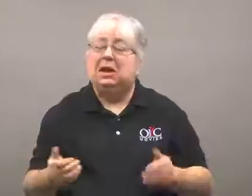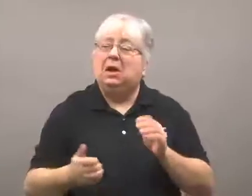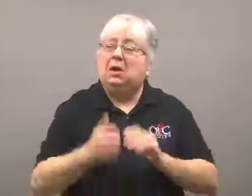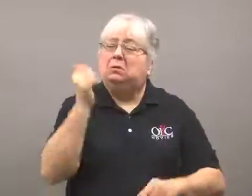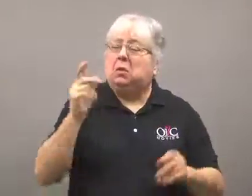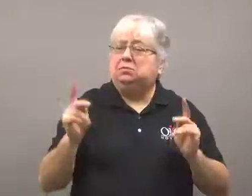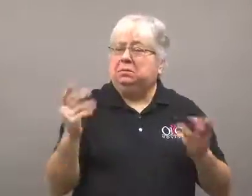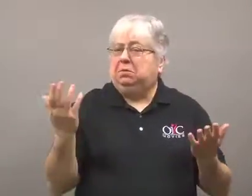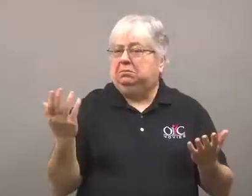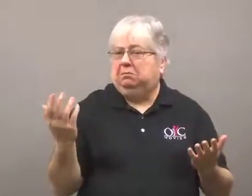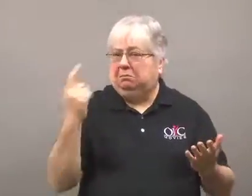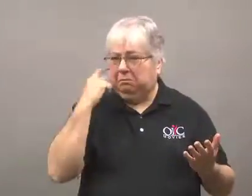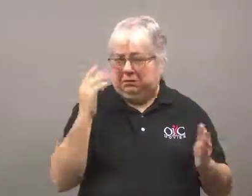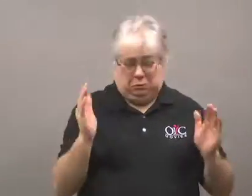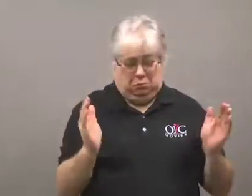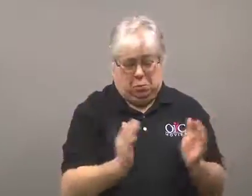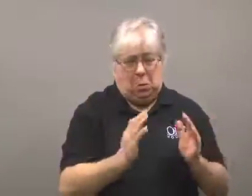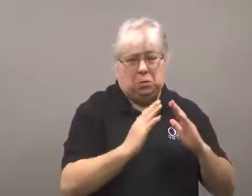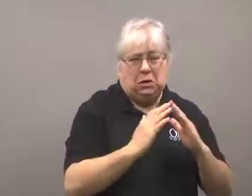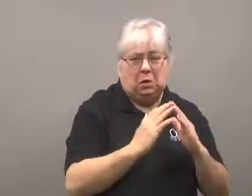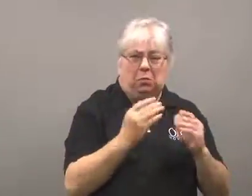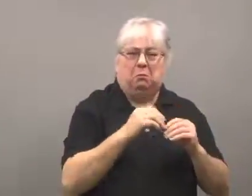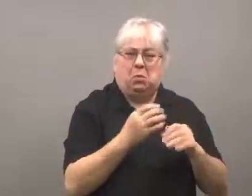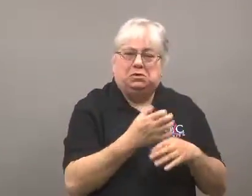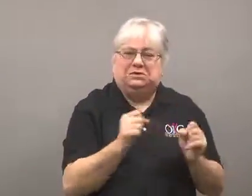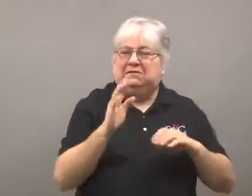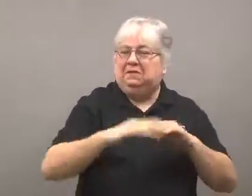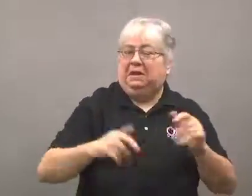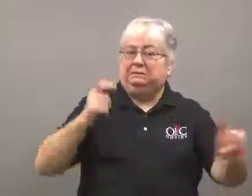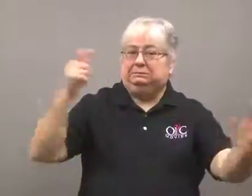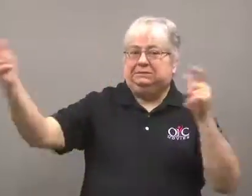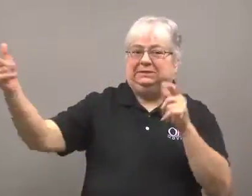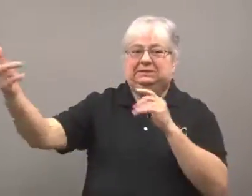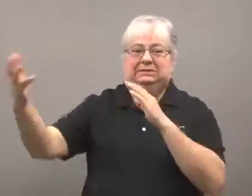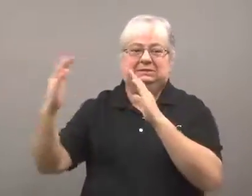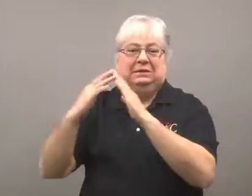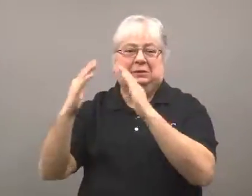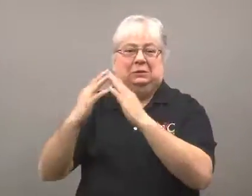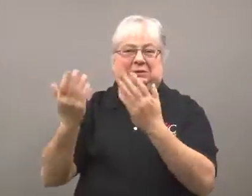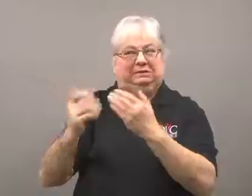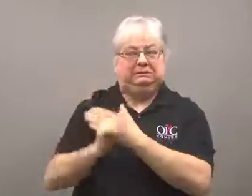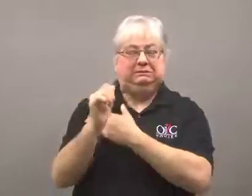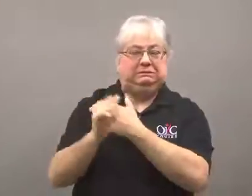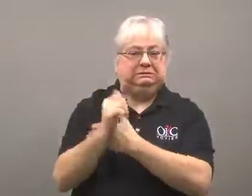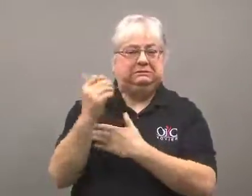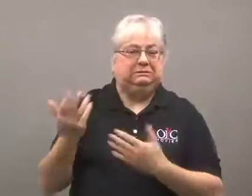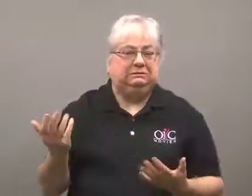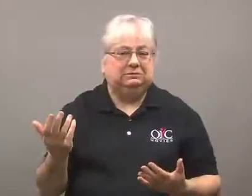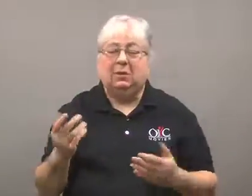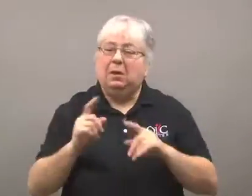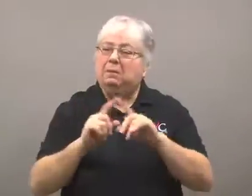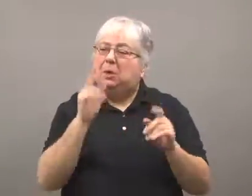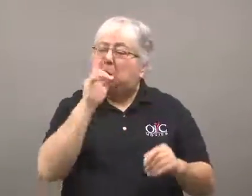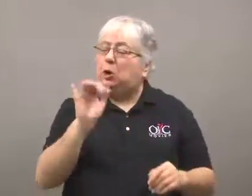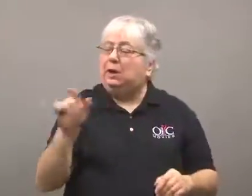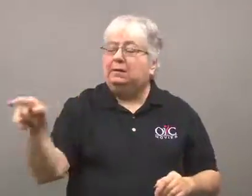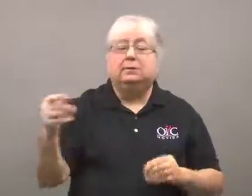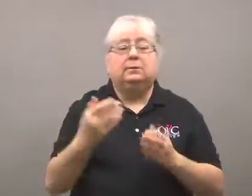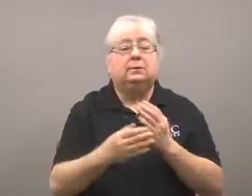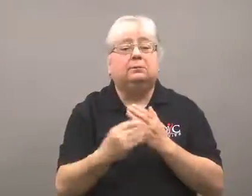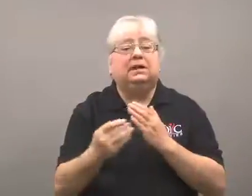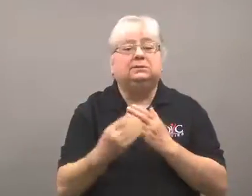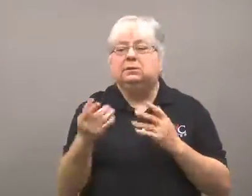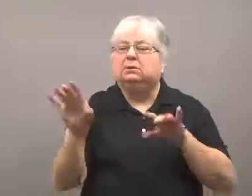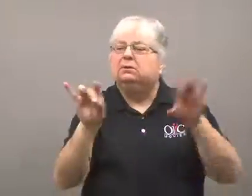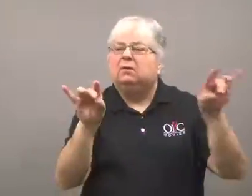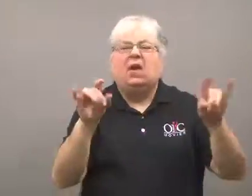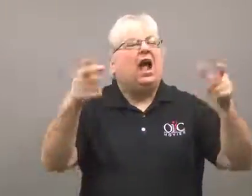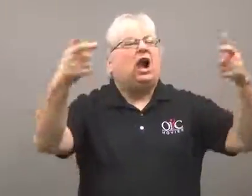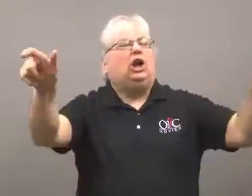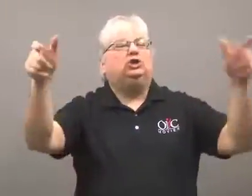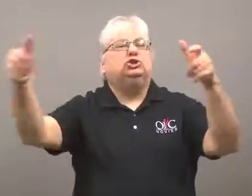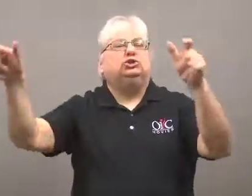Most people regard small towns as safer than larger cities with all their dangers.